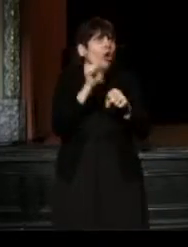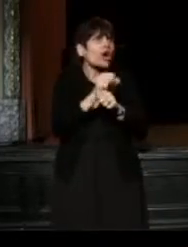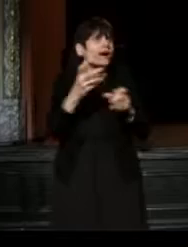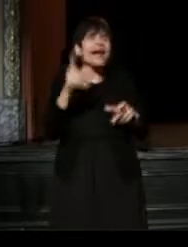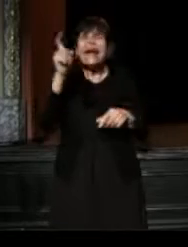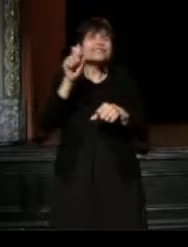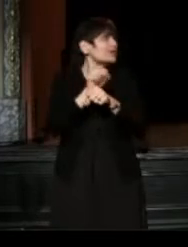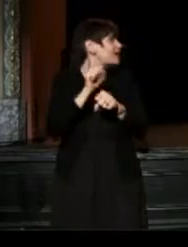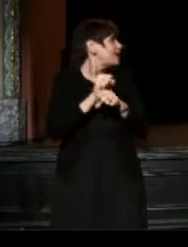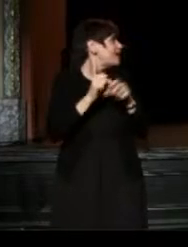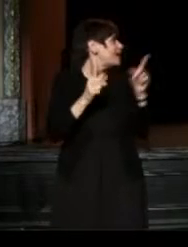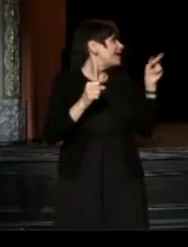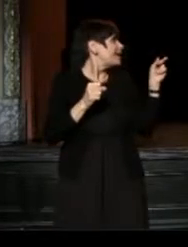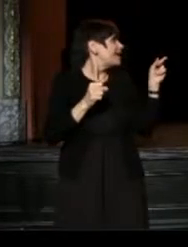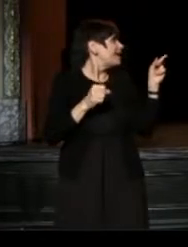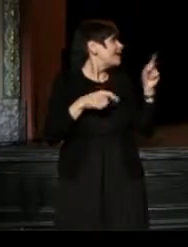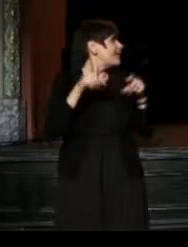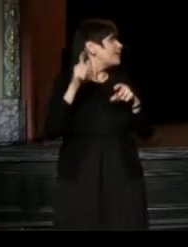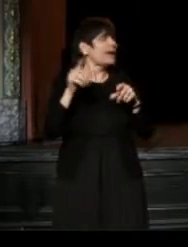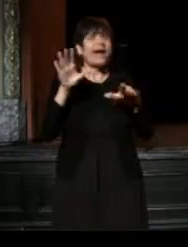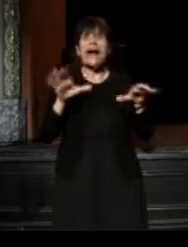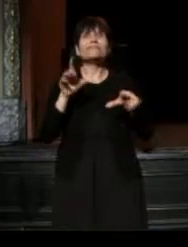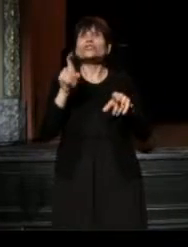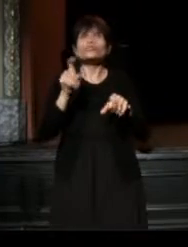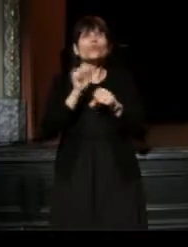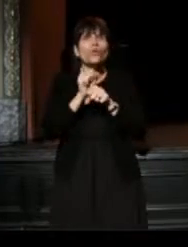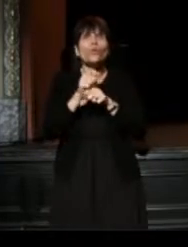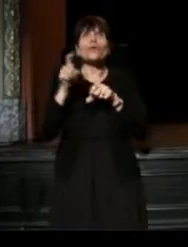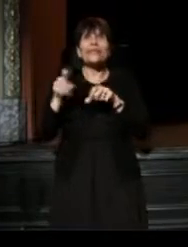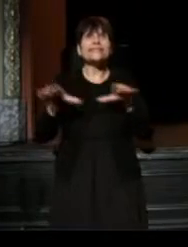We have to do the work that needs to be done in the moment.